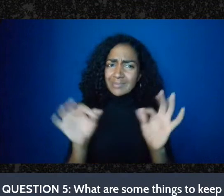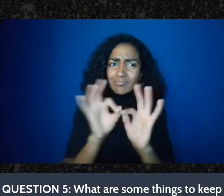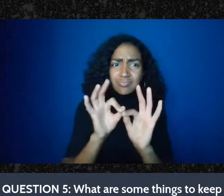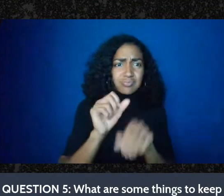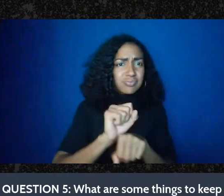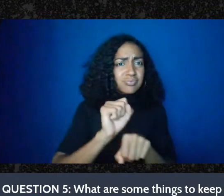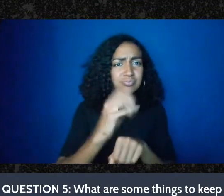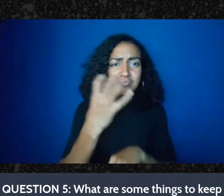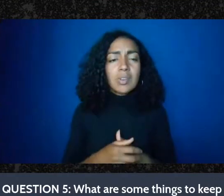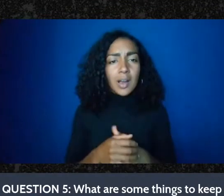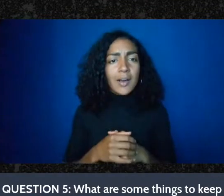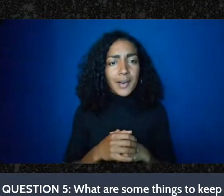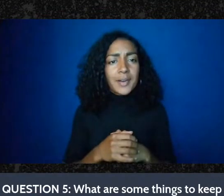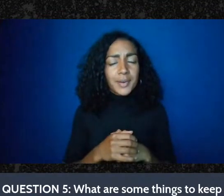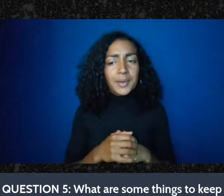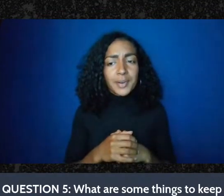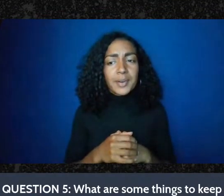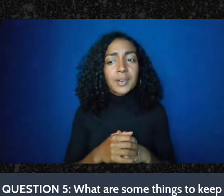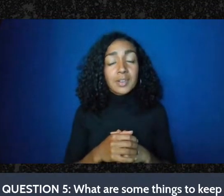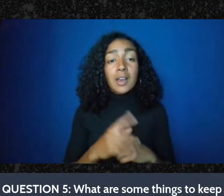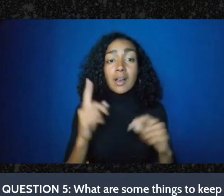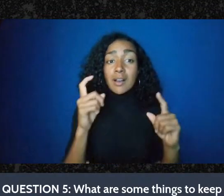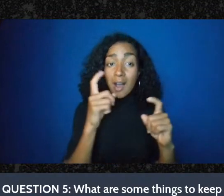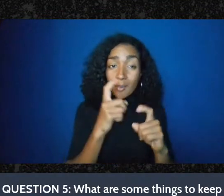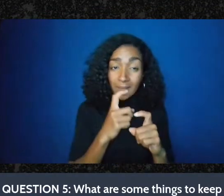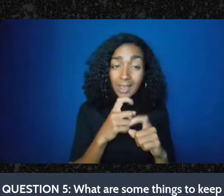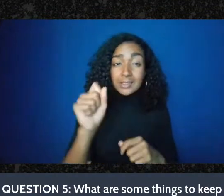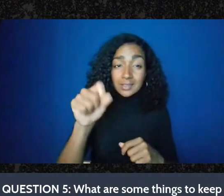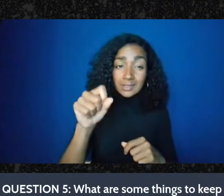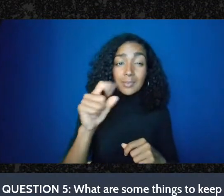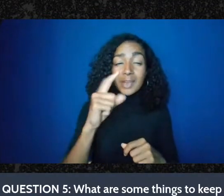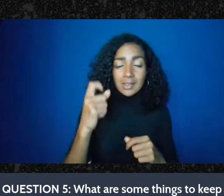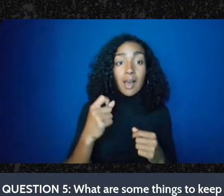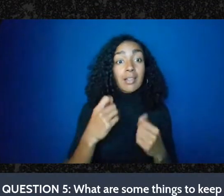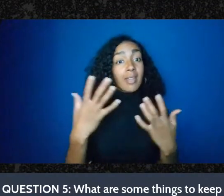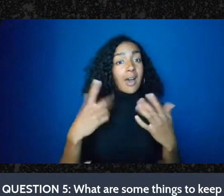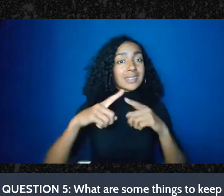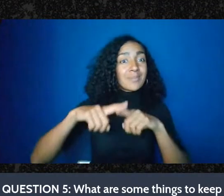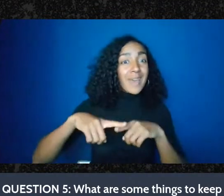it is complicated because a lot hinges on state law - a lot of hinges on you know banking law.